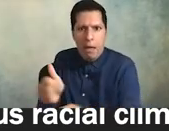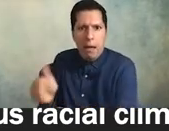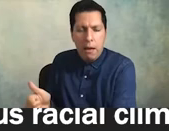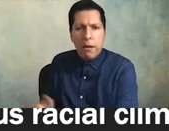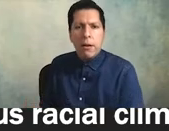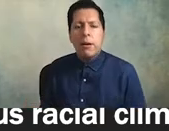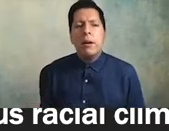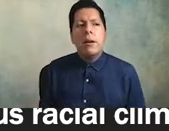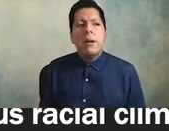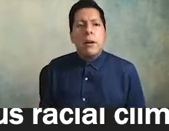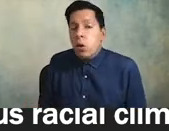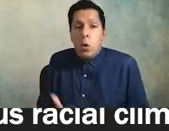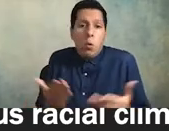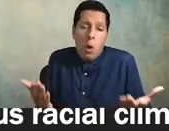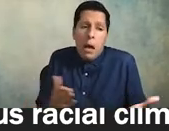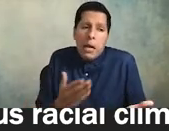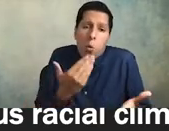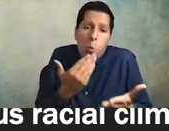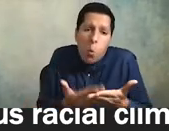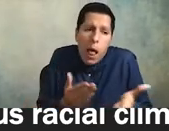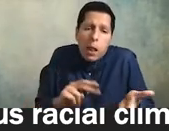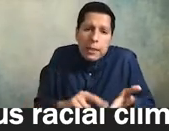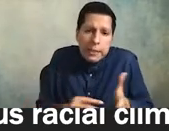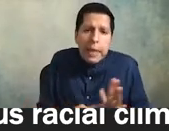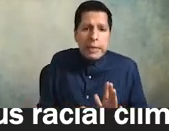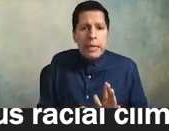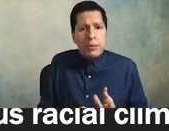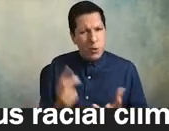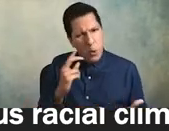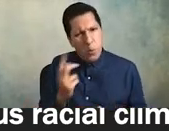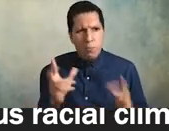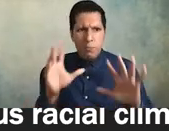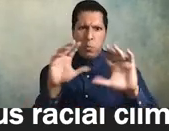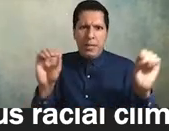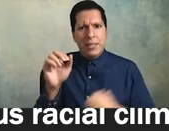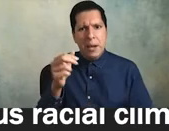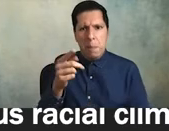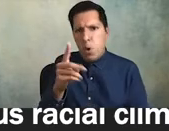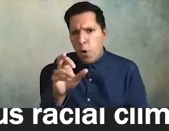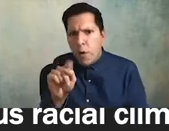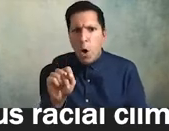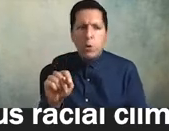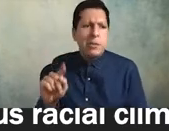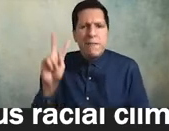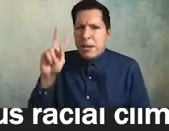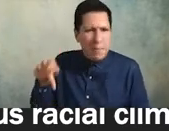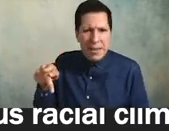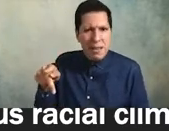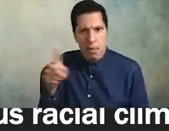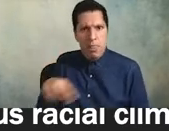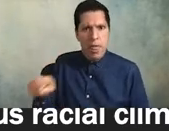a well-intended i suppose president provost vp will commission an equity task force